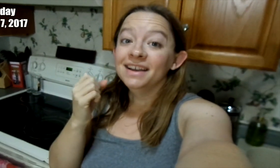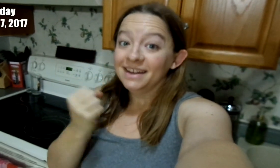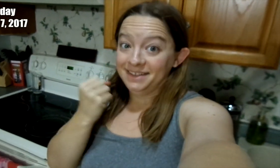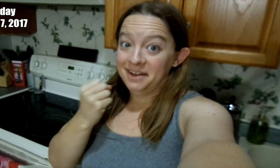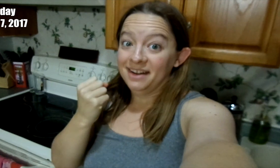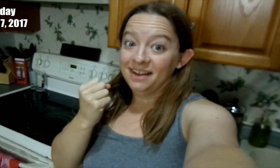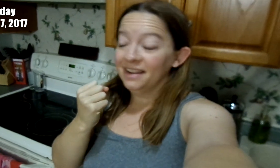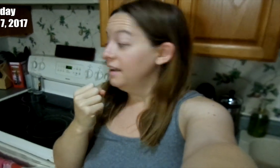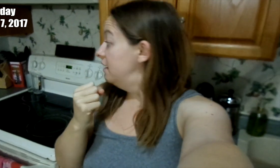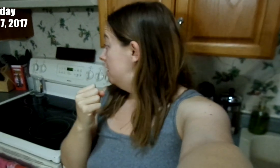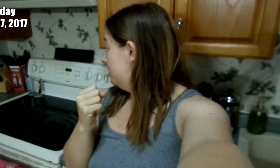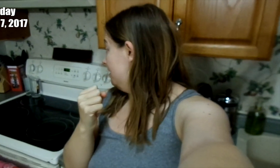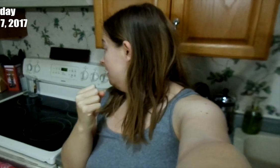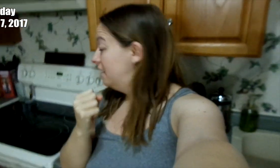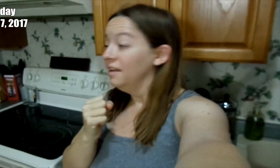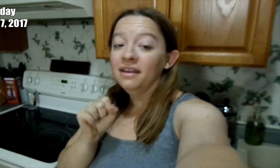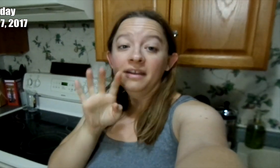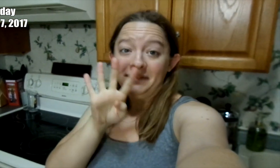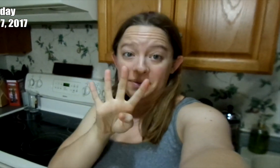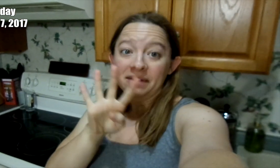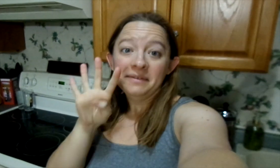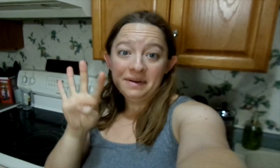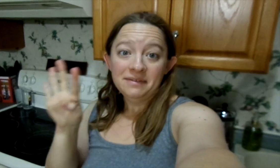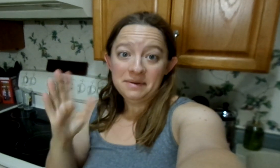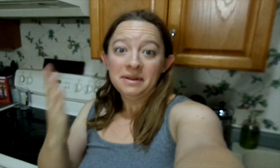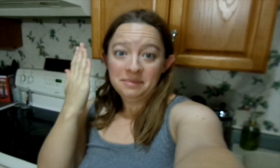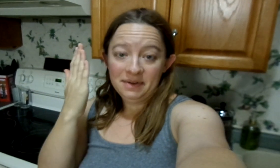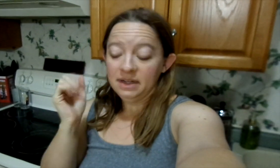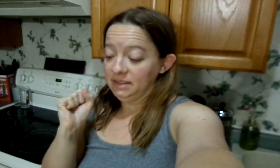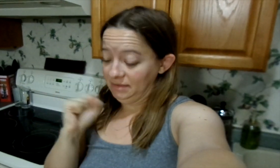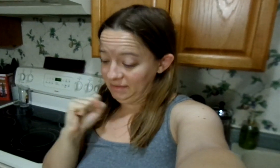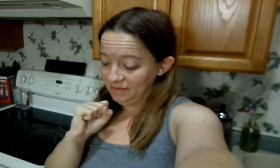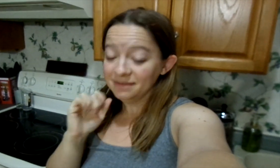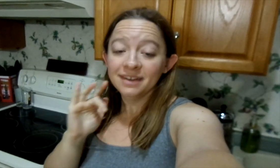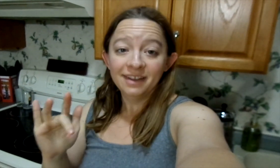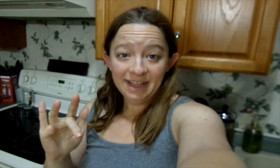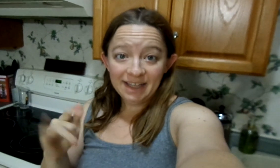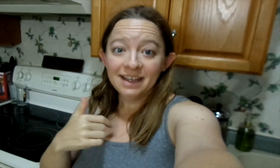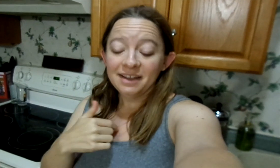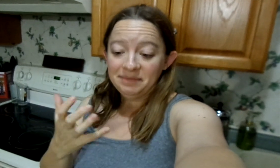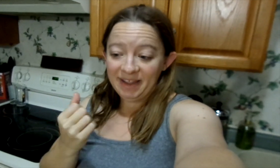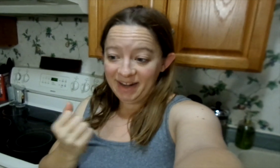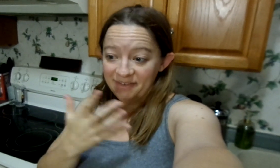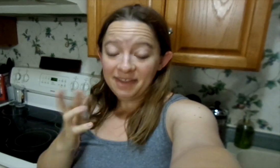Yeah, it's Saturday, at 4:44 in the morning. Yes, it is early.